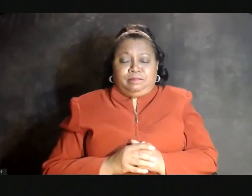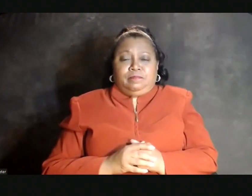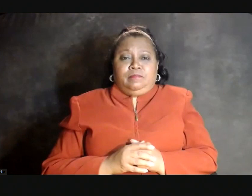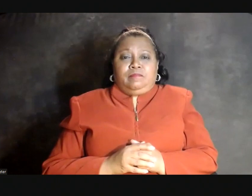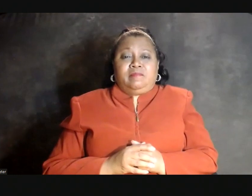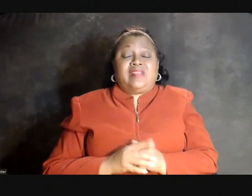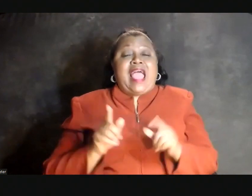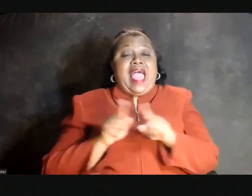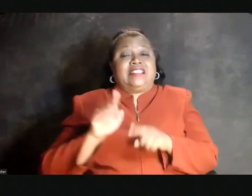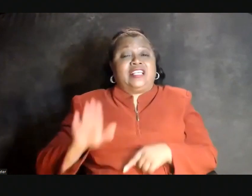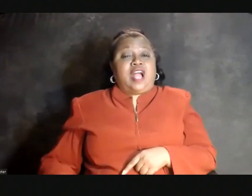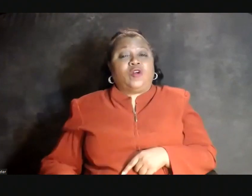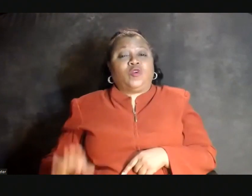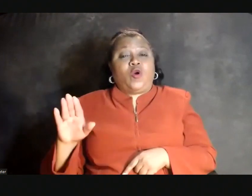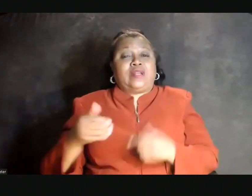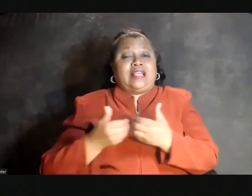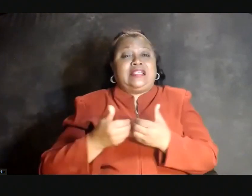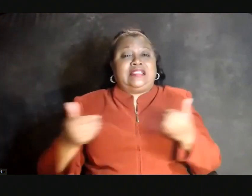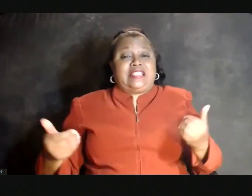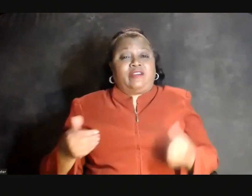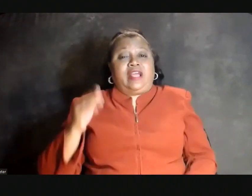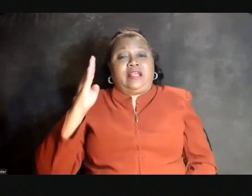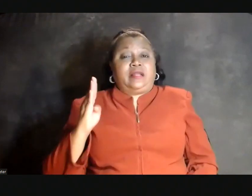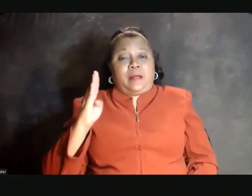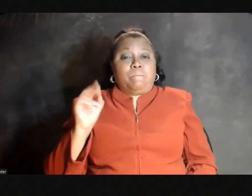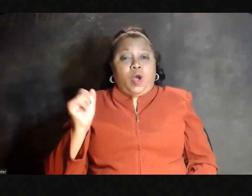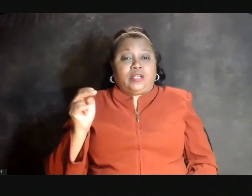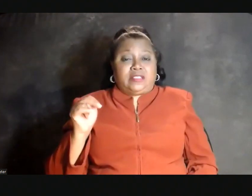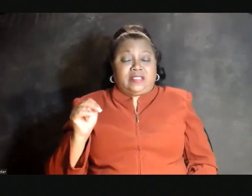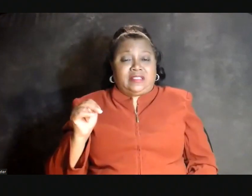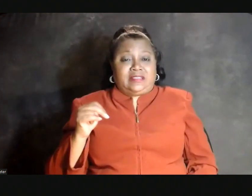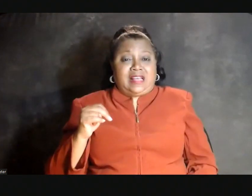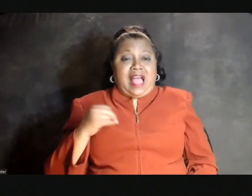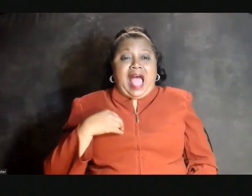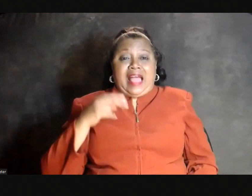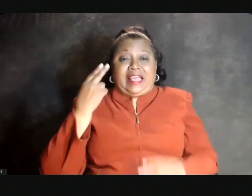As a child growing up in segregated Boston, I had eggs thrown at me.